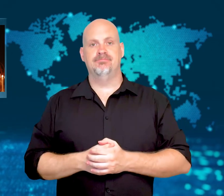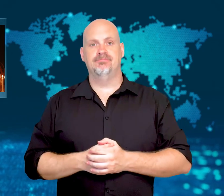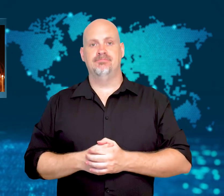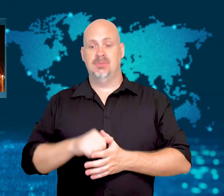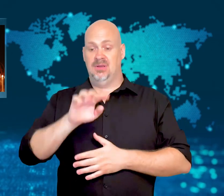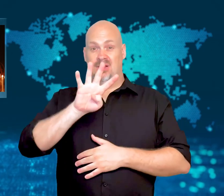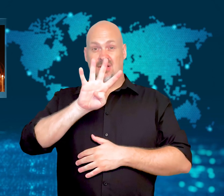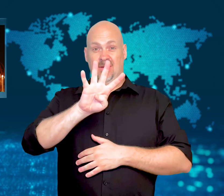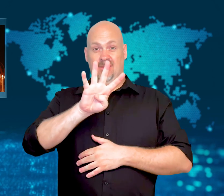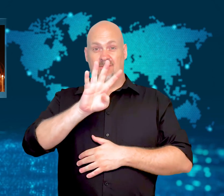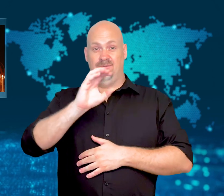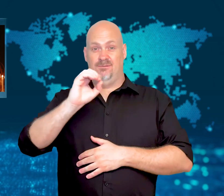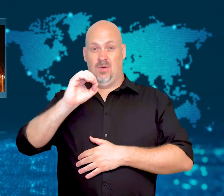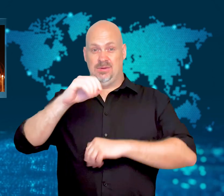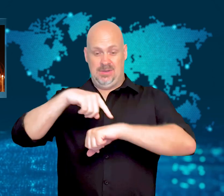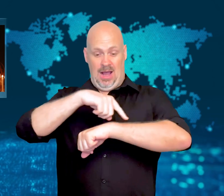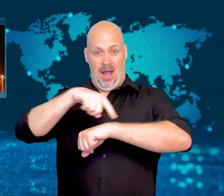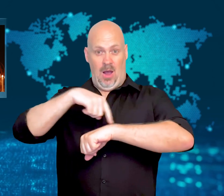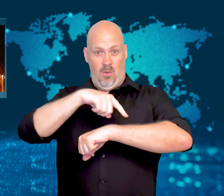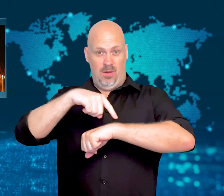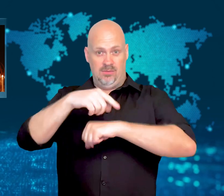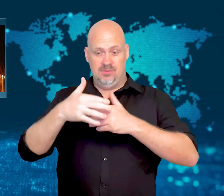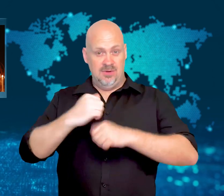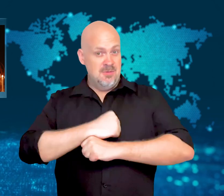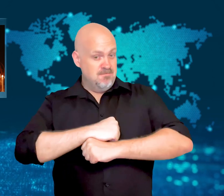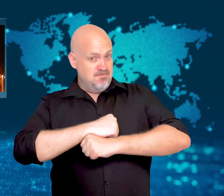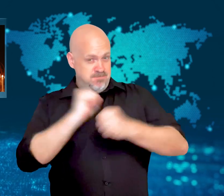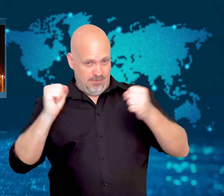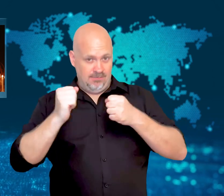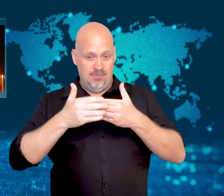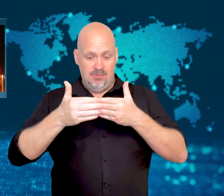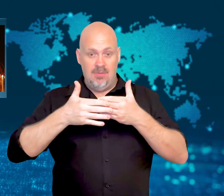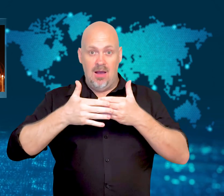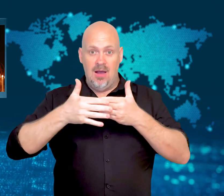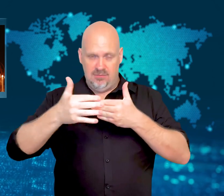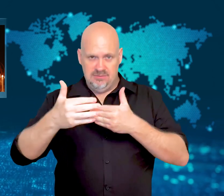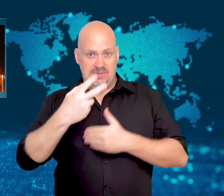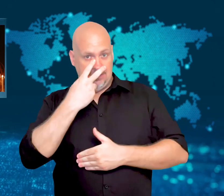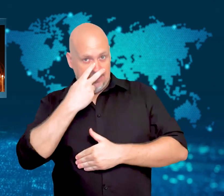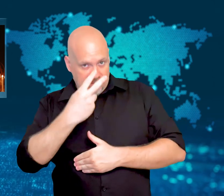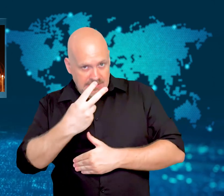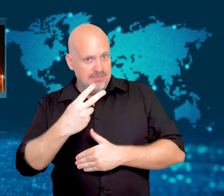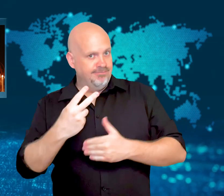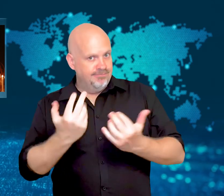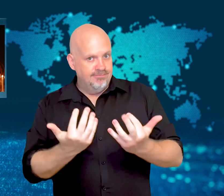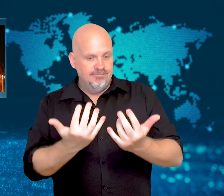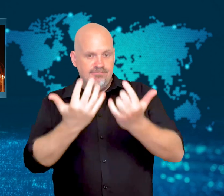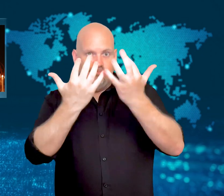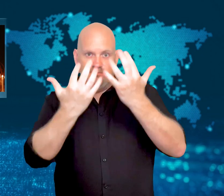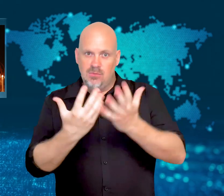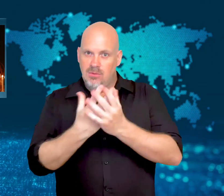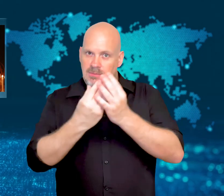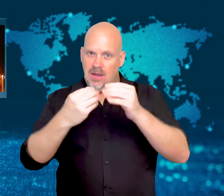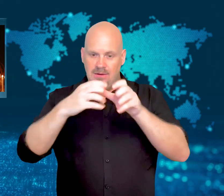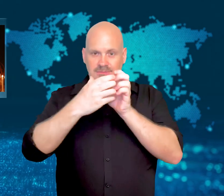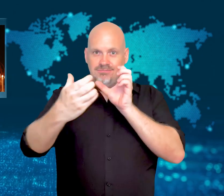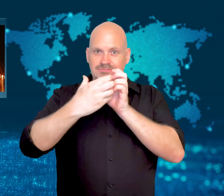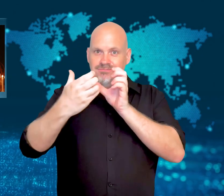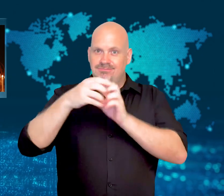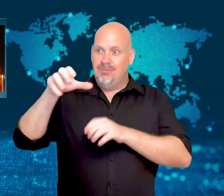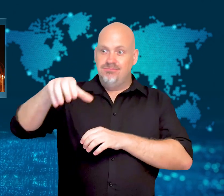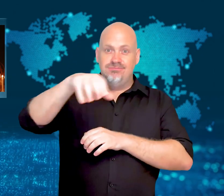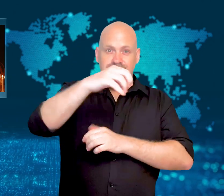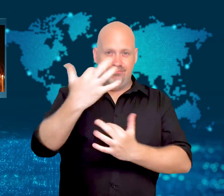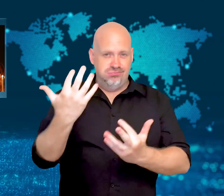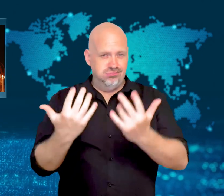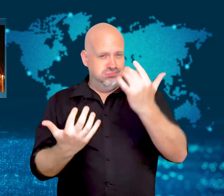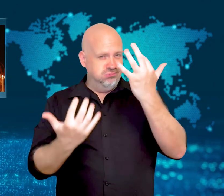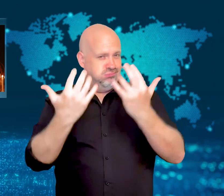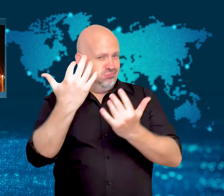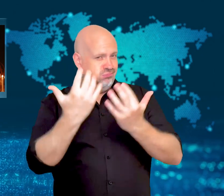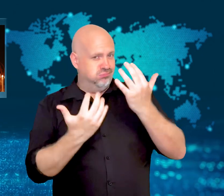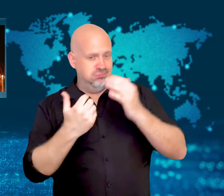Almost 40 hours after the initial explosion, smoke was still